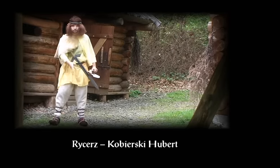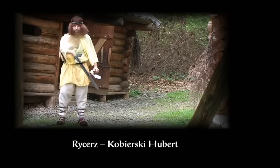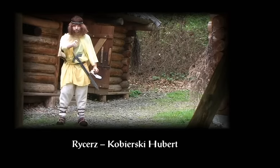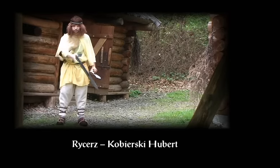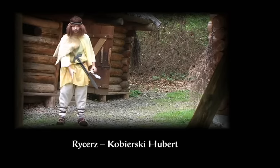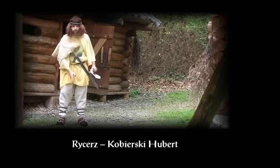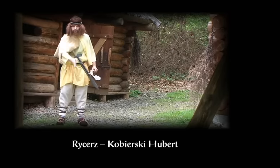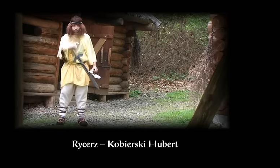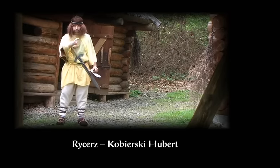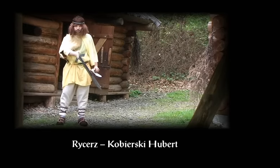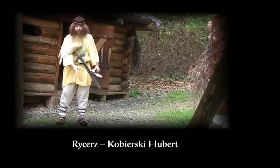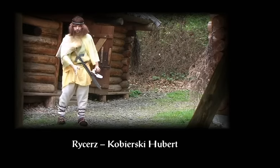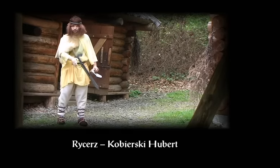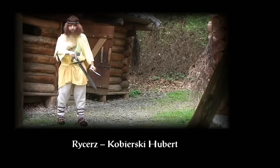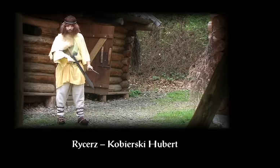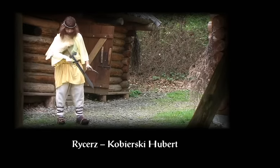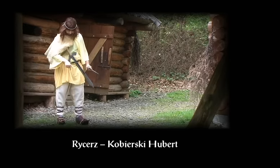Warrior